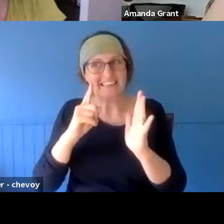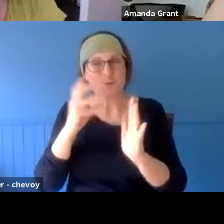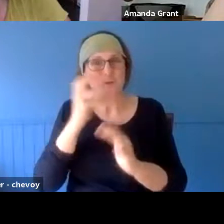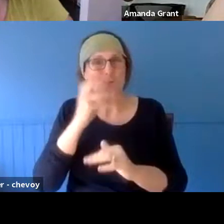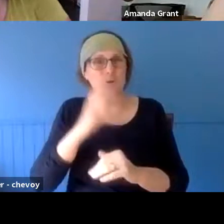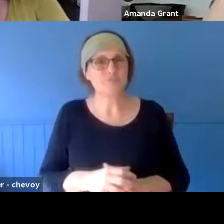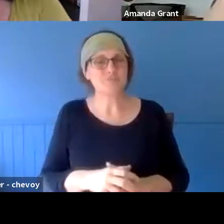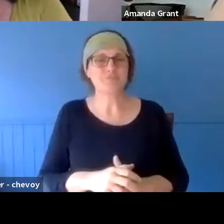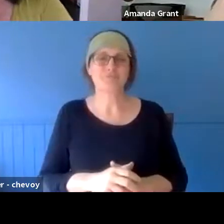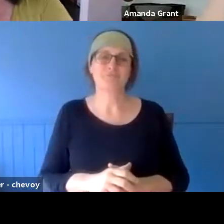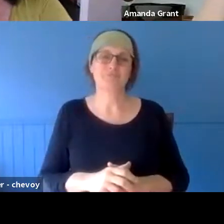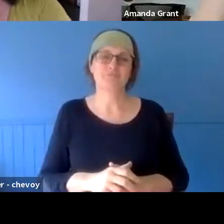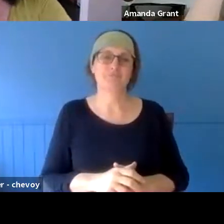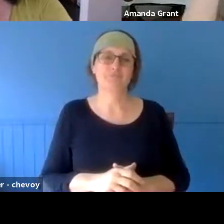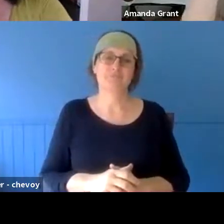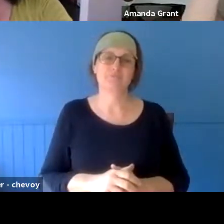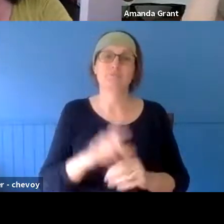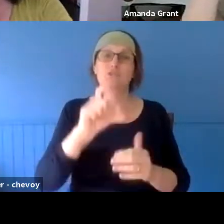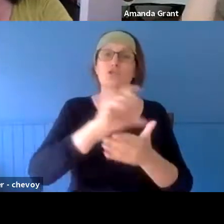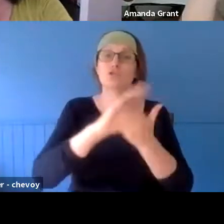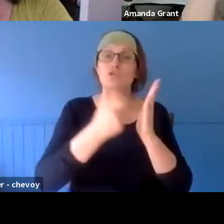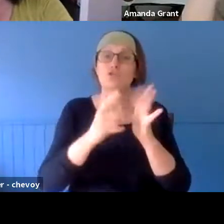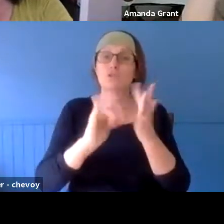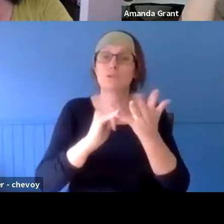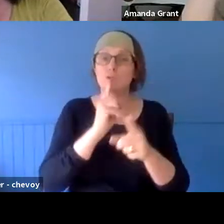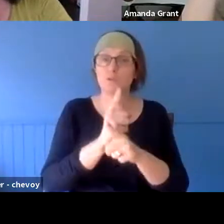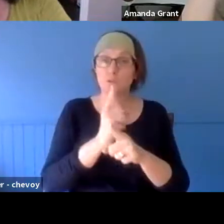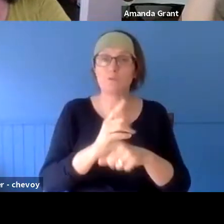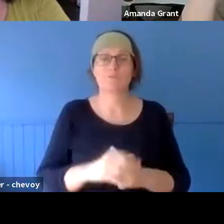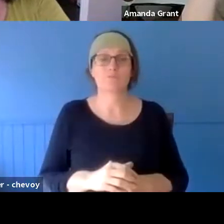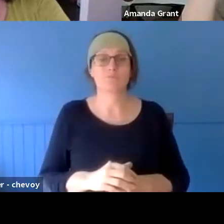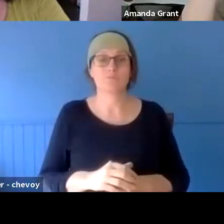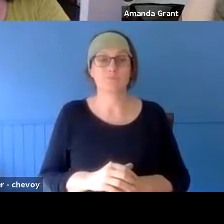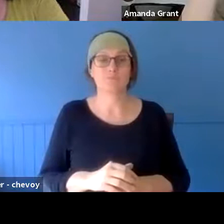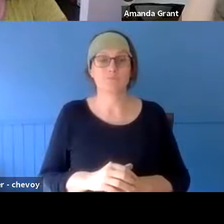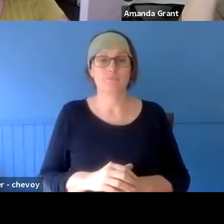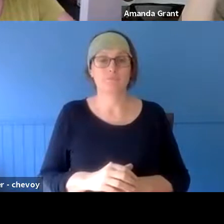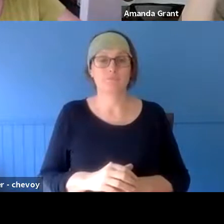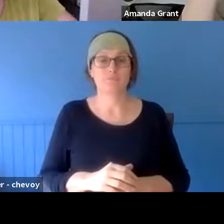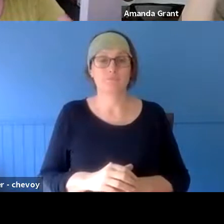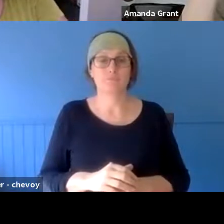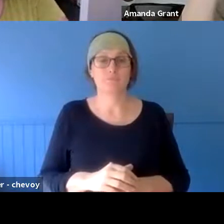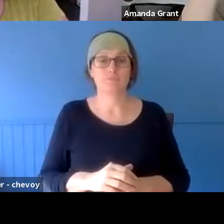As Vanessa said, the mental trauma is very evident as time goes on. We